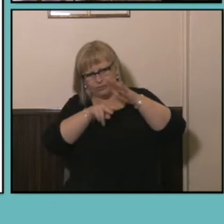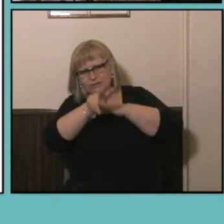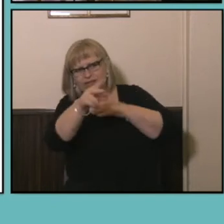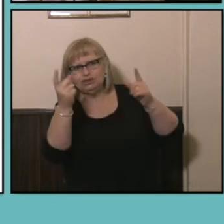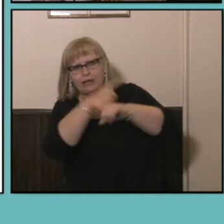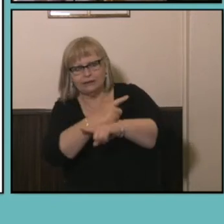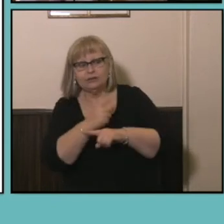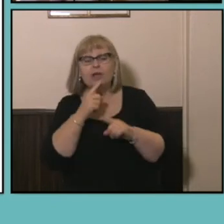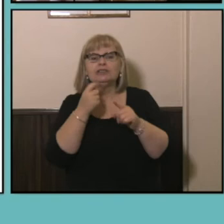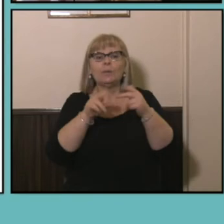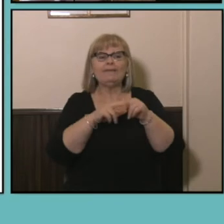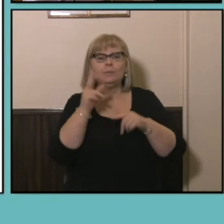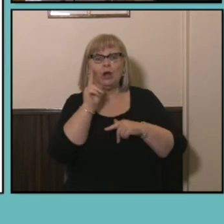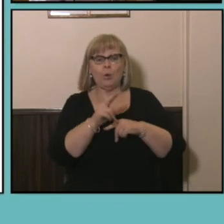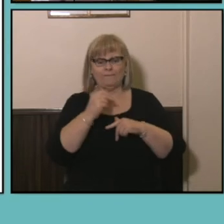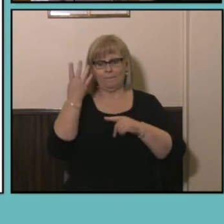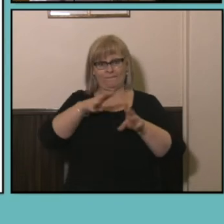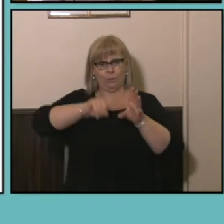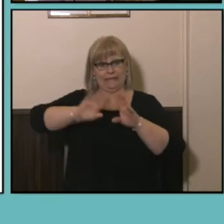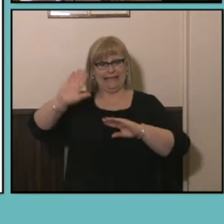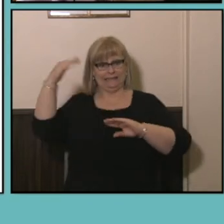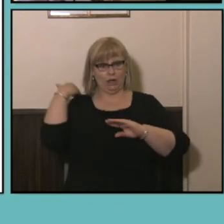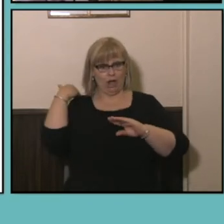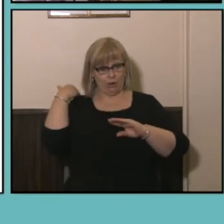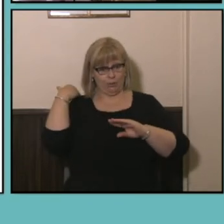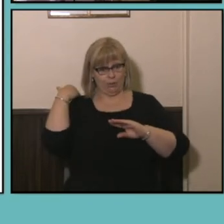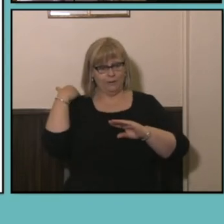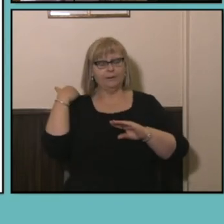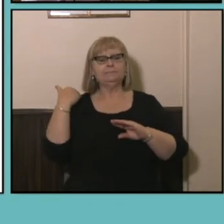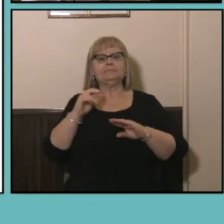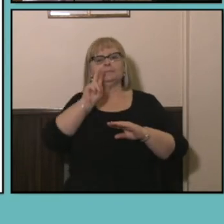40 years, what you can see here is the dark green bars -